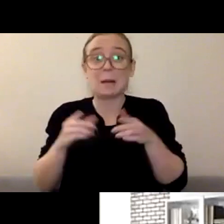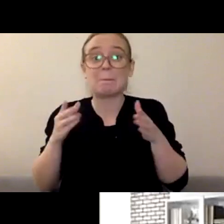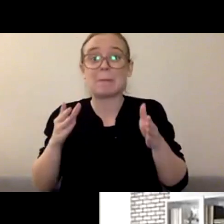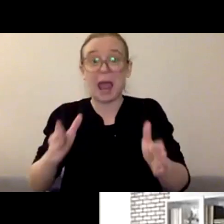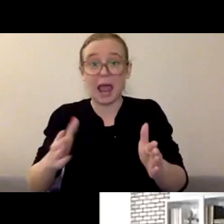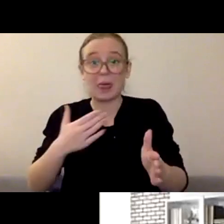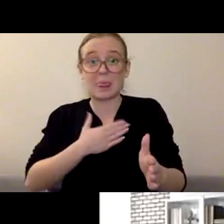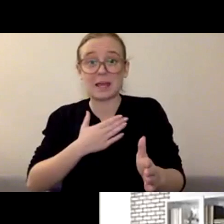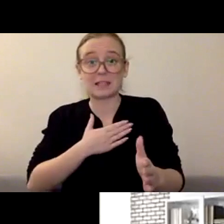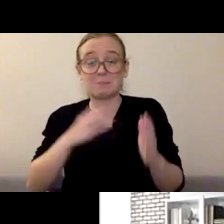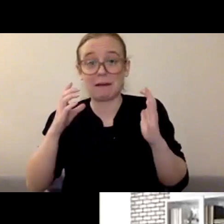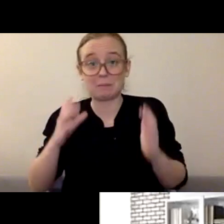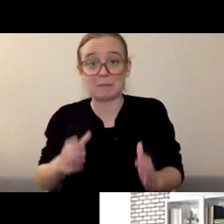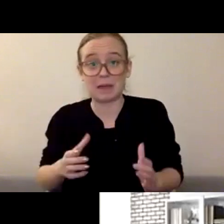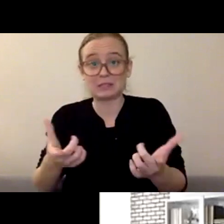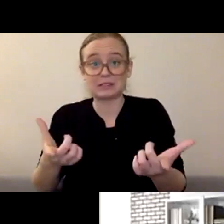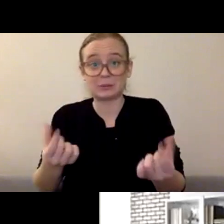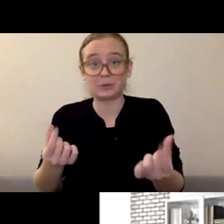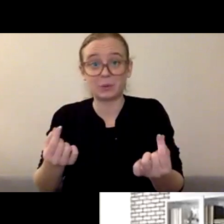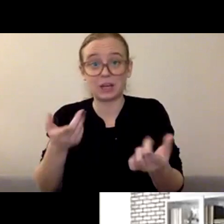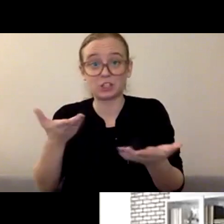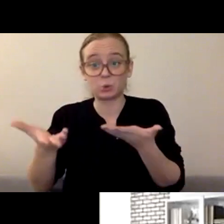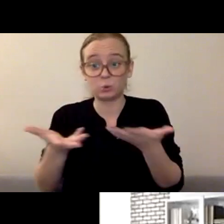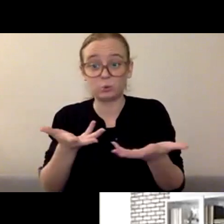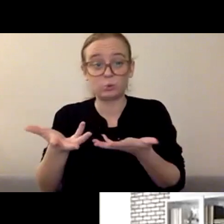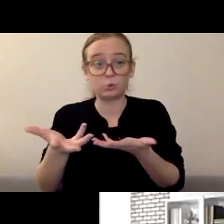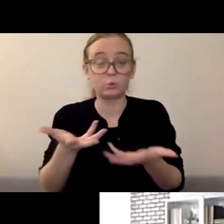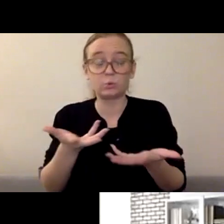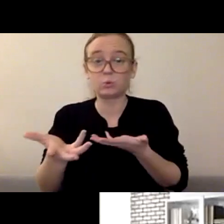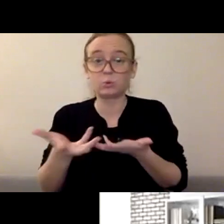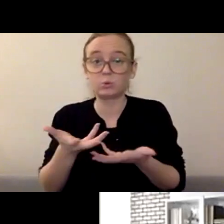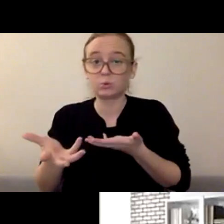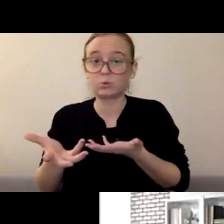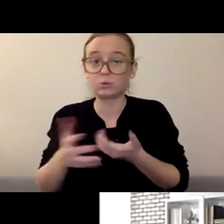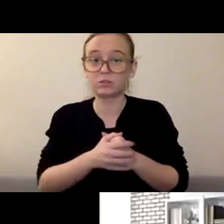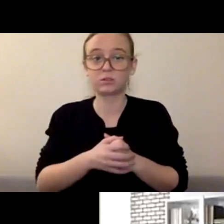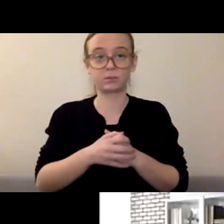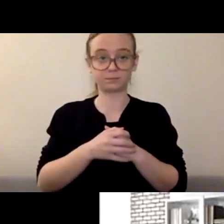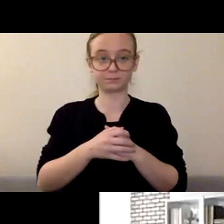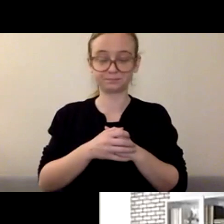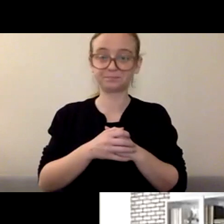And just seeing everyone... I mean, and this has been a leveling.